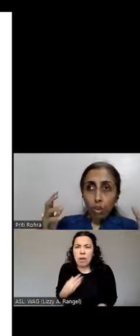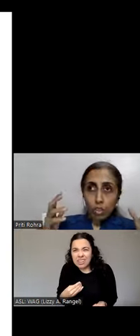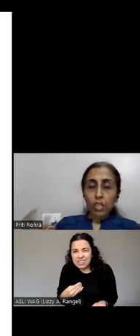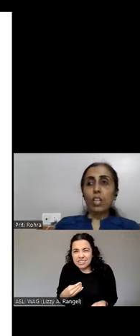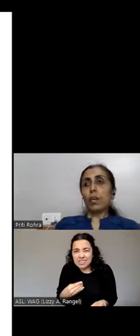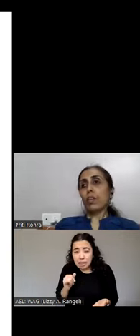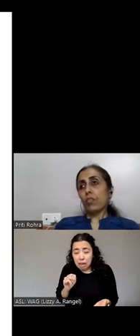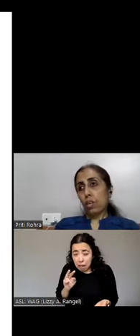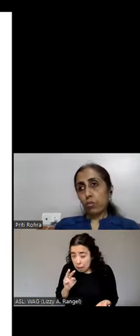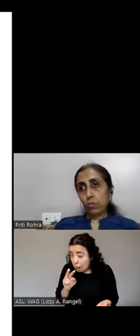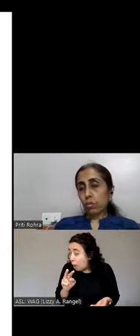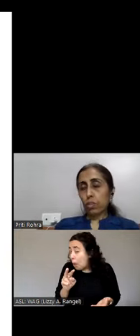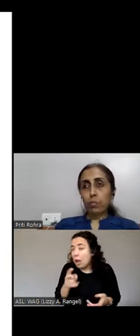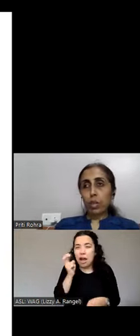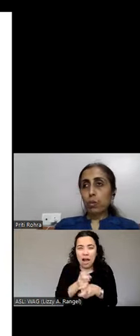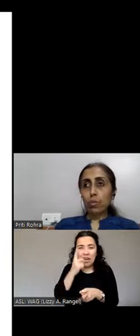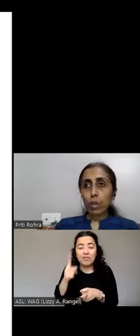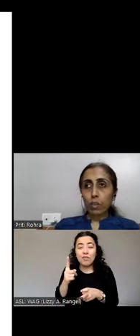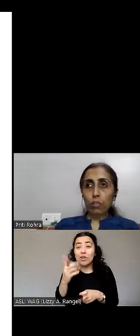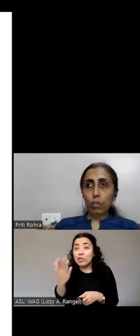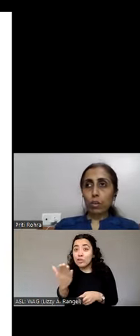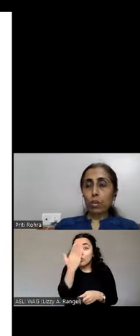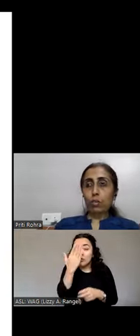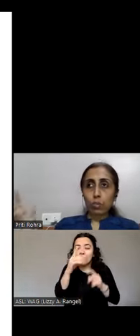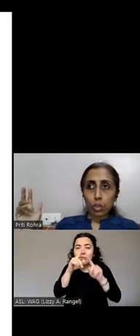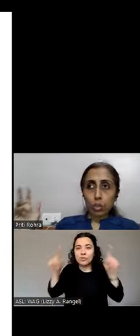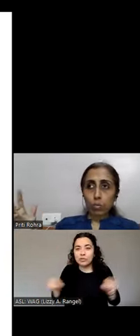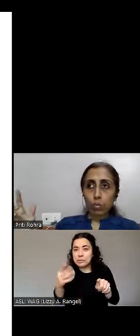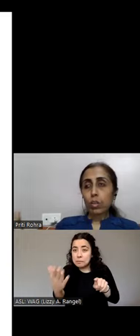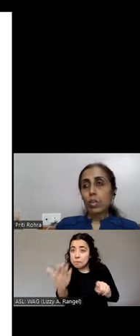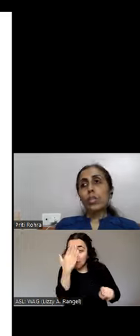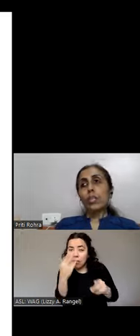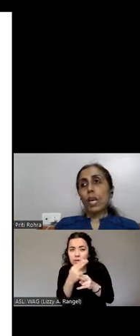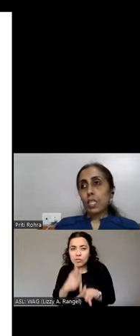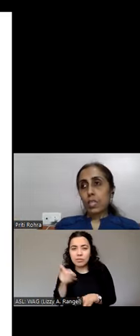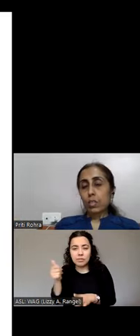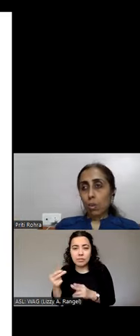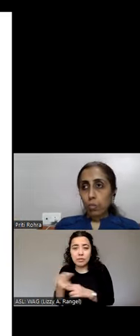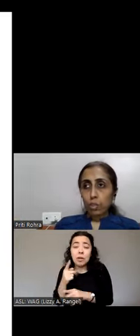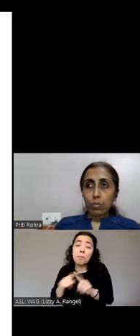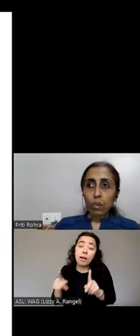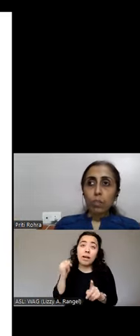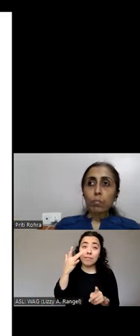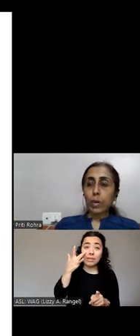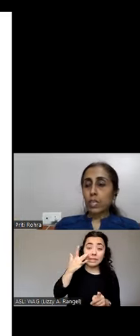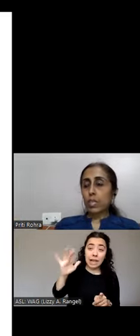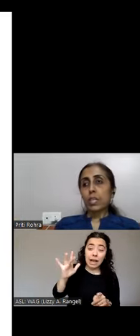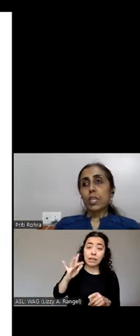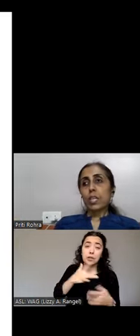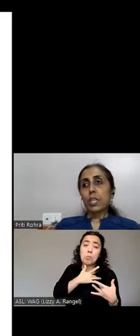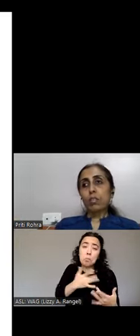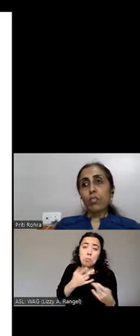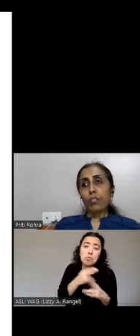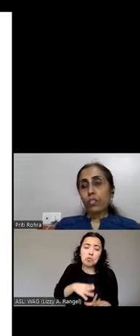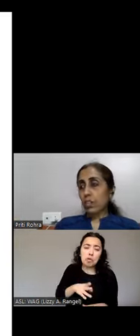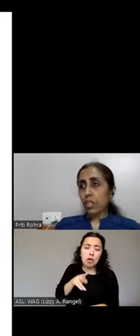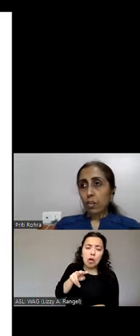screen magnifier users. It might be okay for a quote/unquote normal user but for a screen